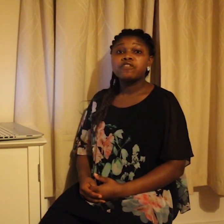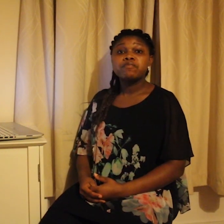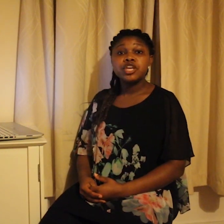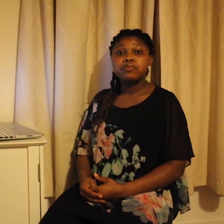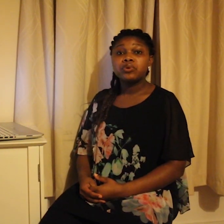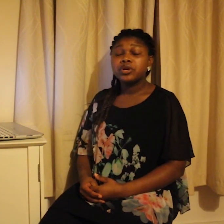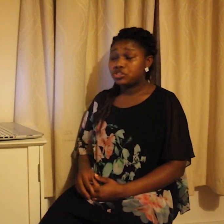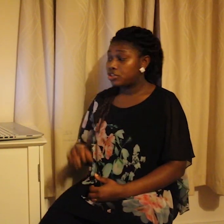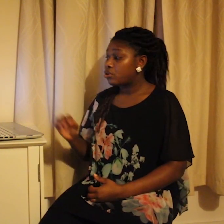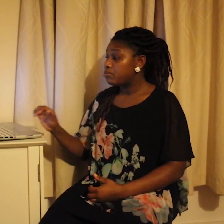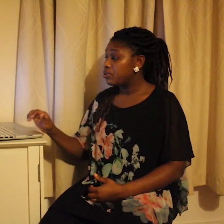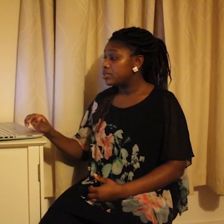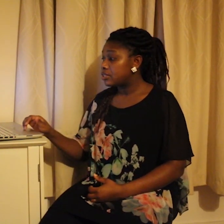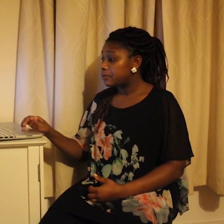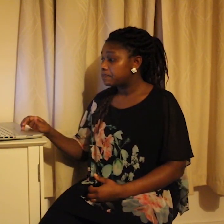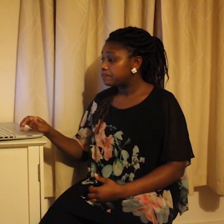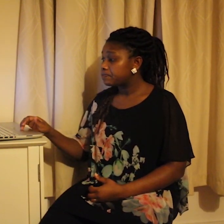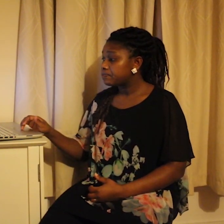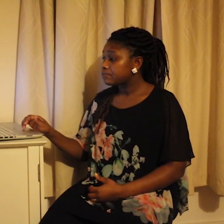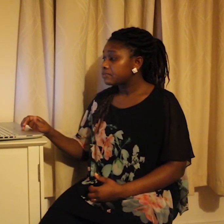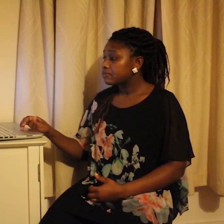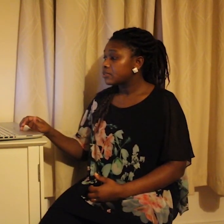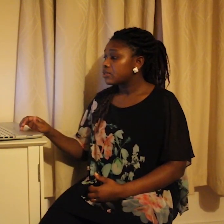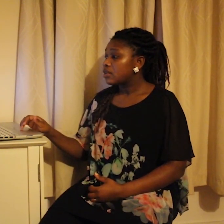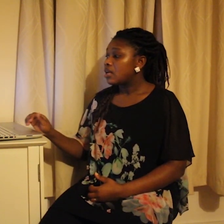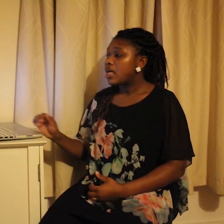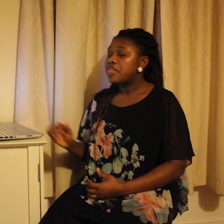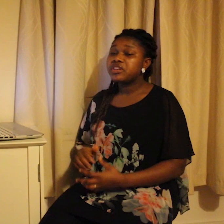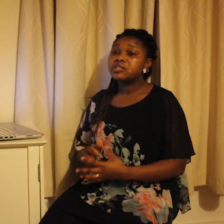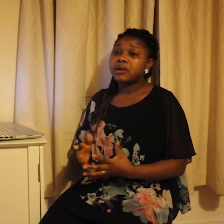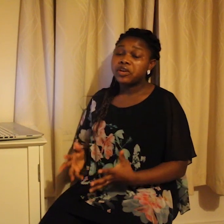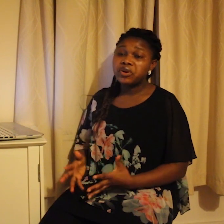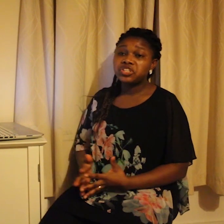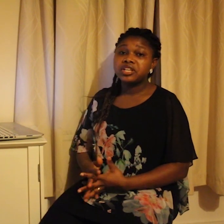of people into the community and this migration